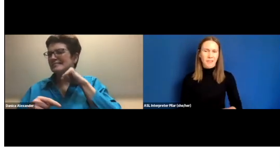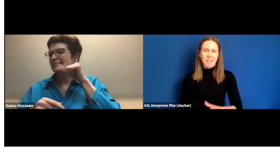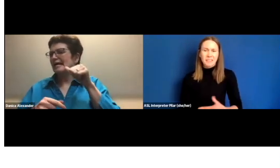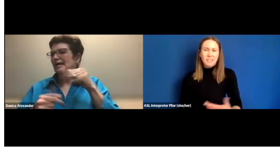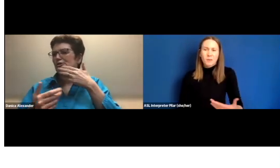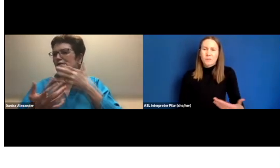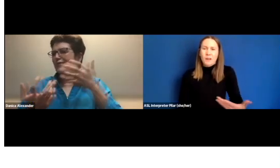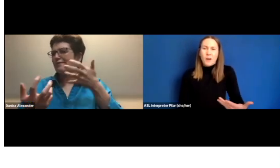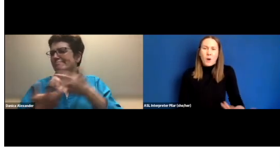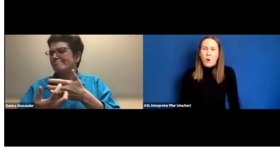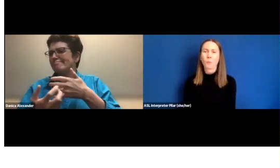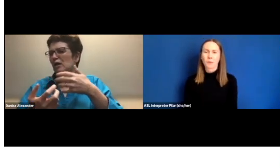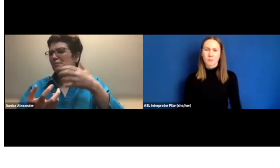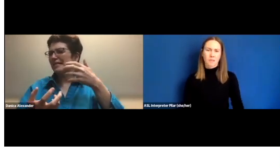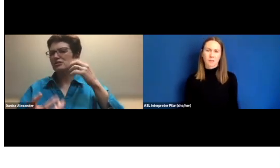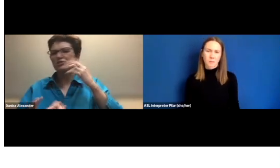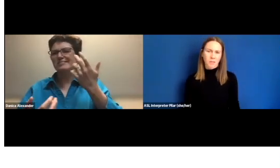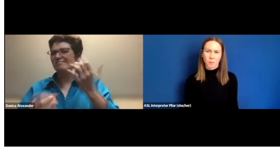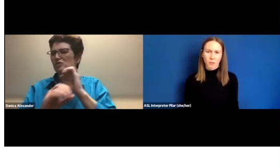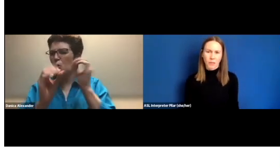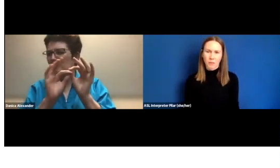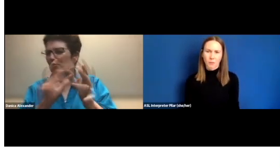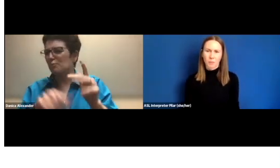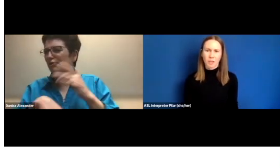They didn't even open themselves up to communicating with me.